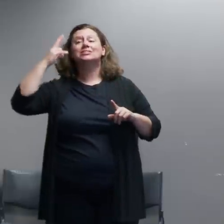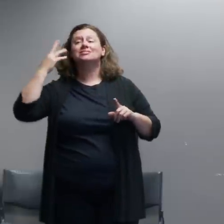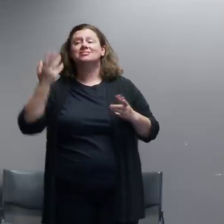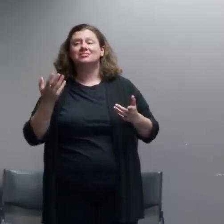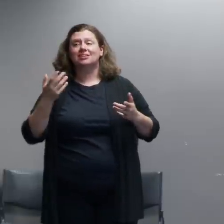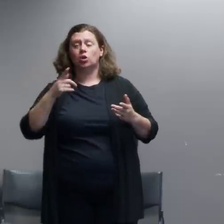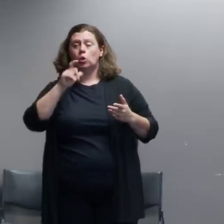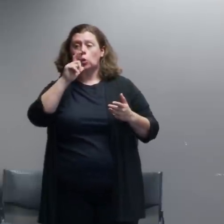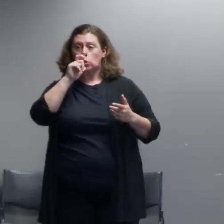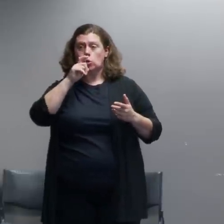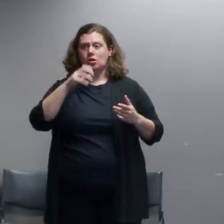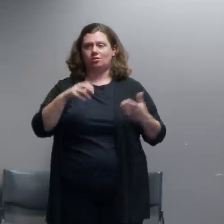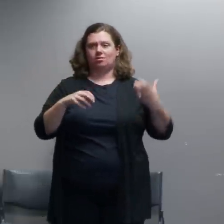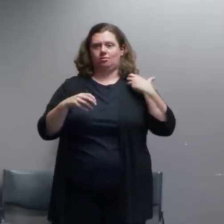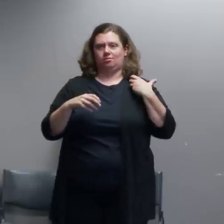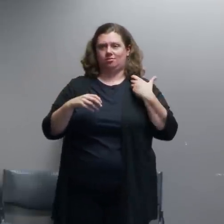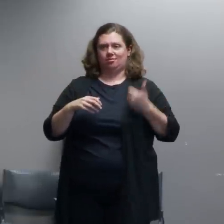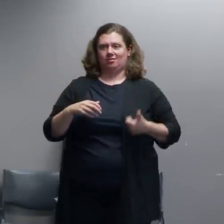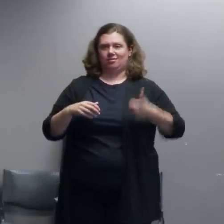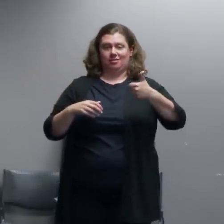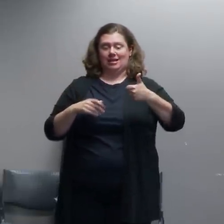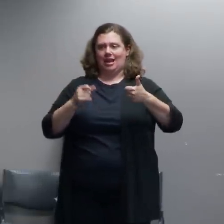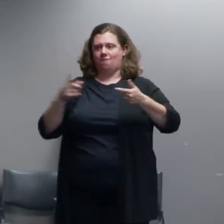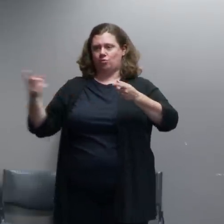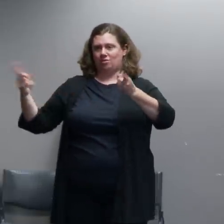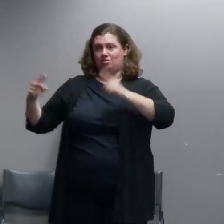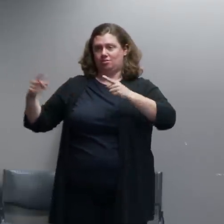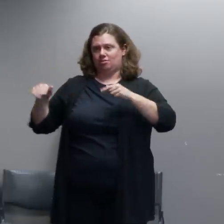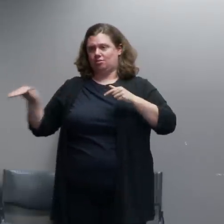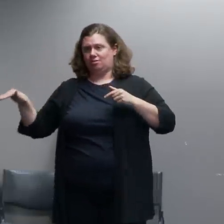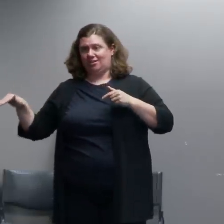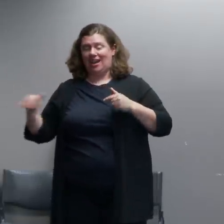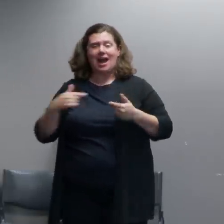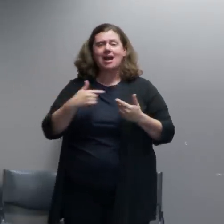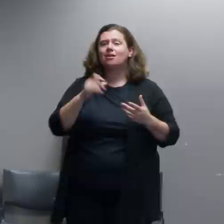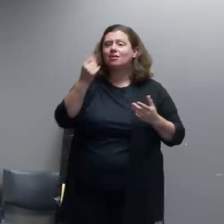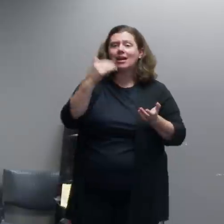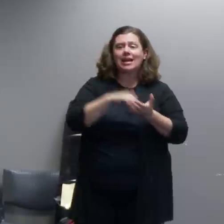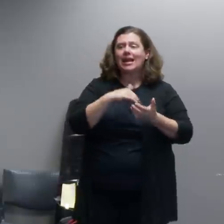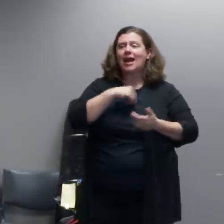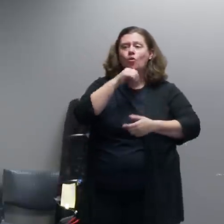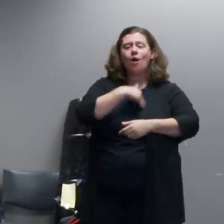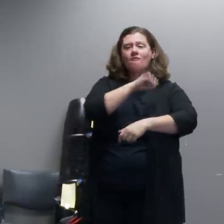I don't have authority to order federal officers to do things.